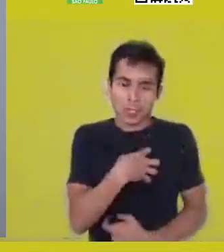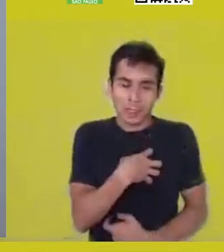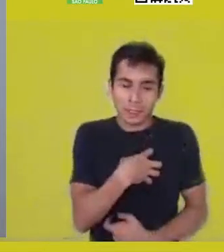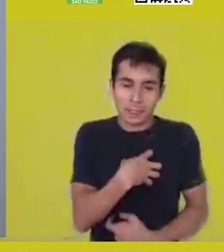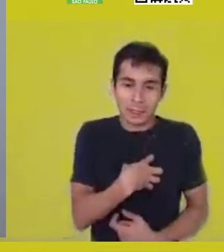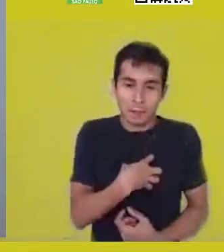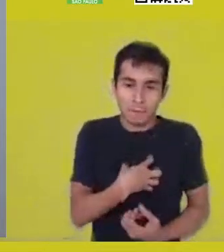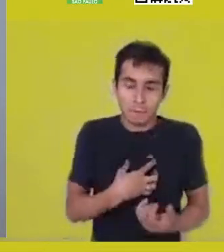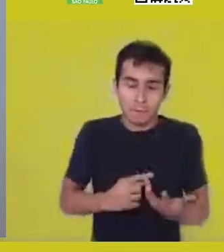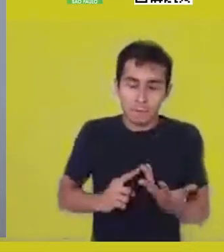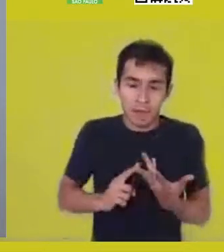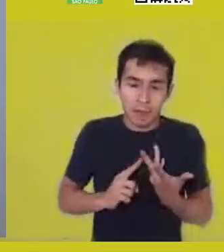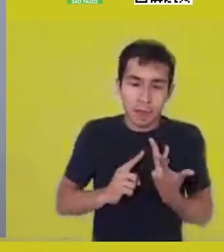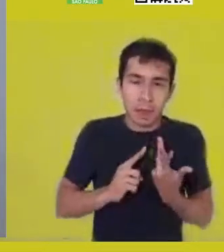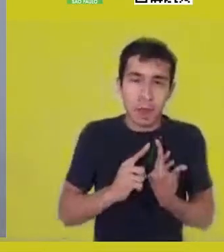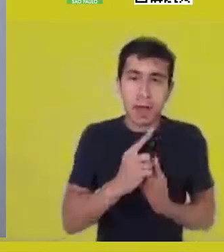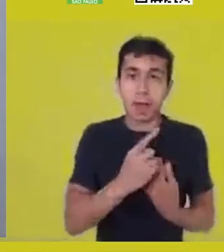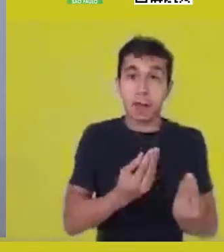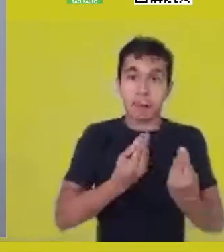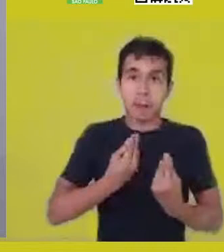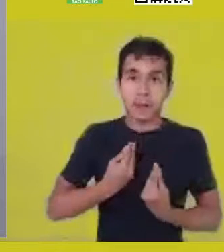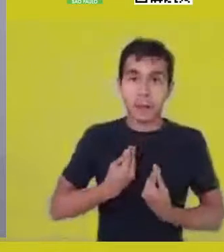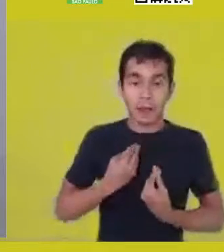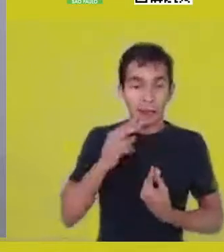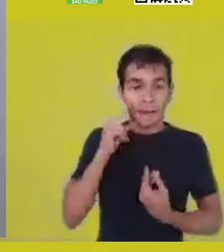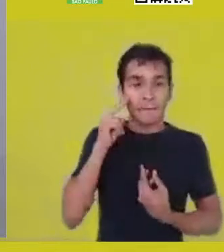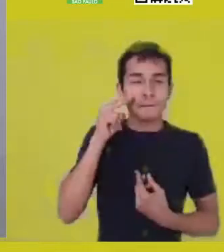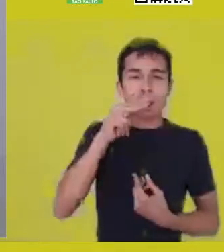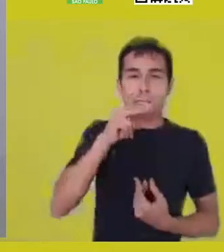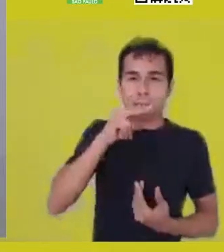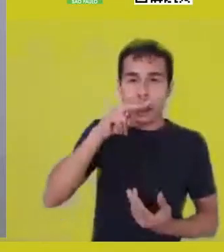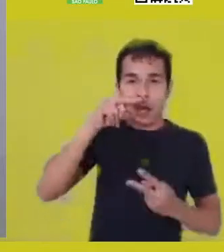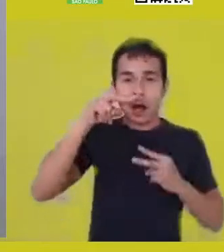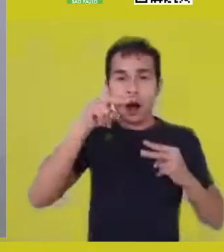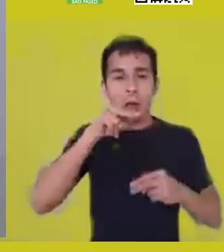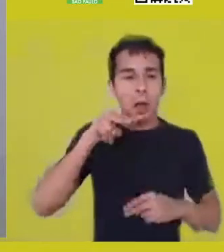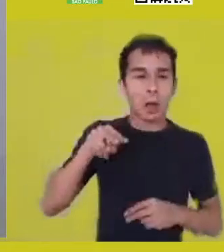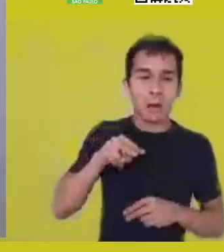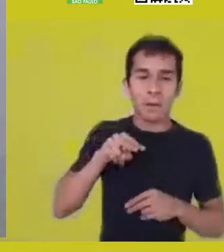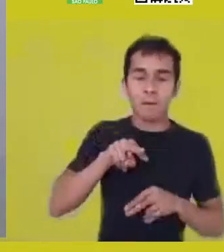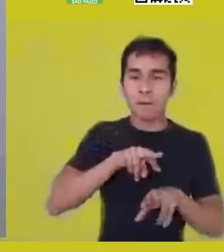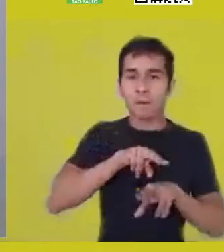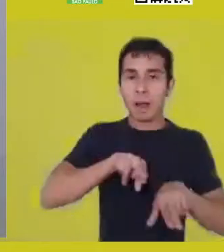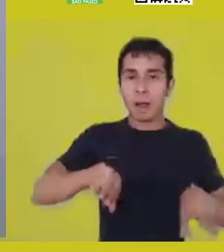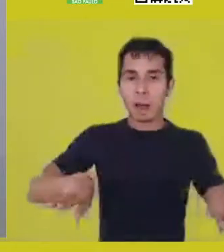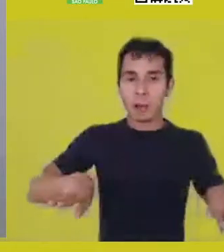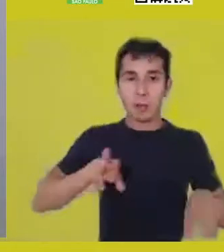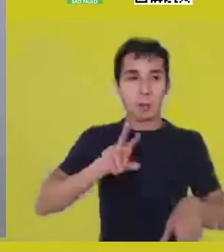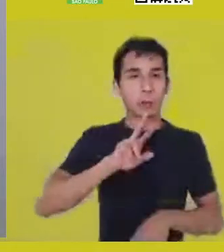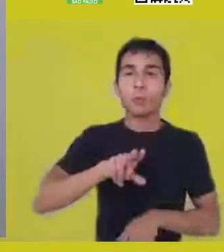I mean, that don’t restrict themselves to the rational dimension Katiúscia has approached this very well -